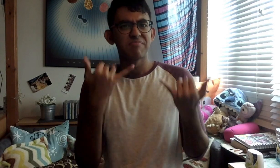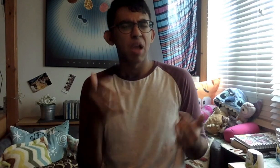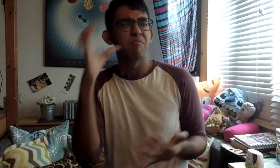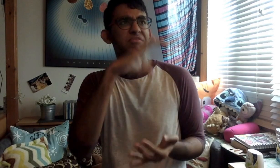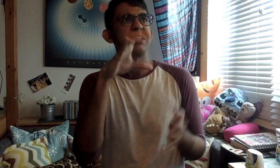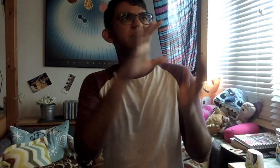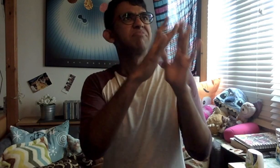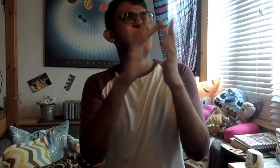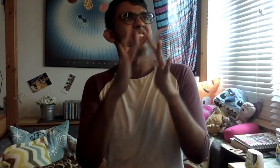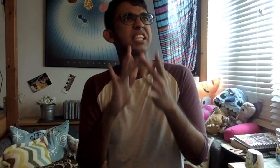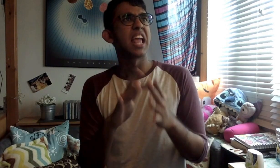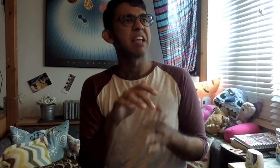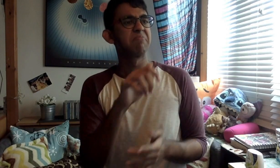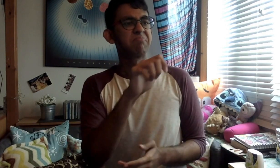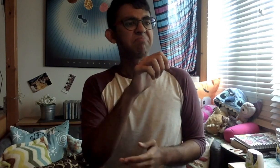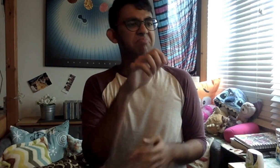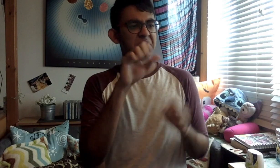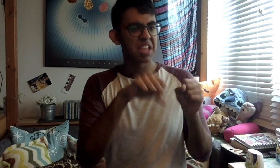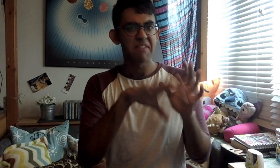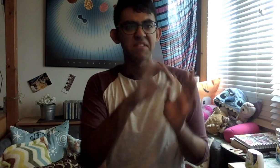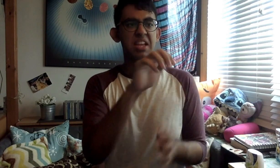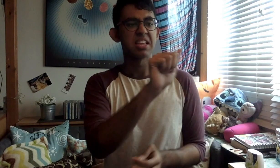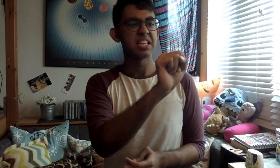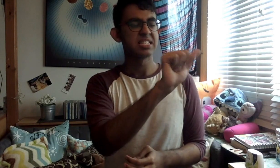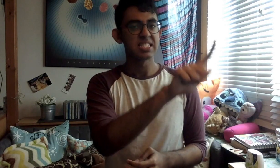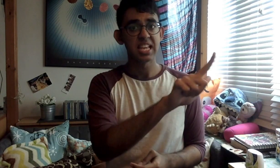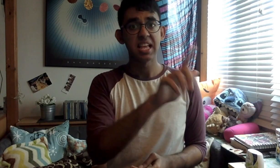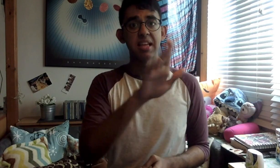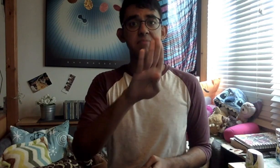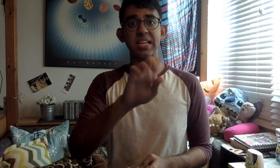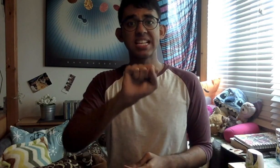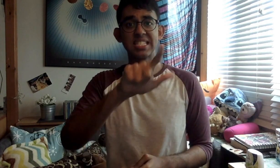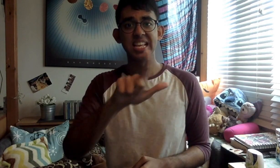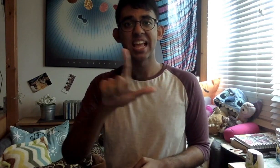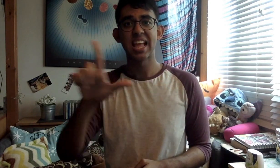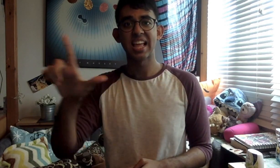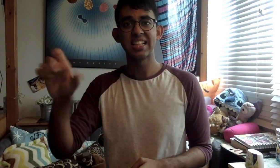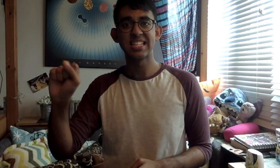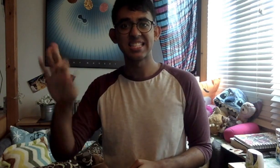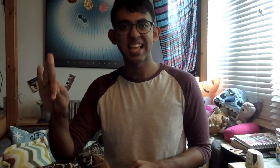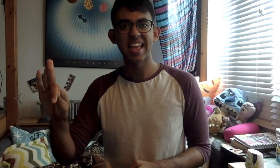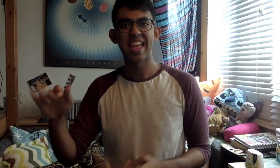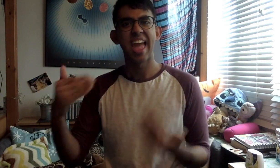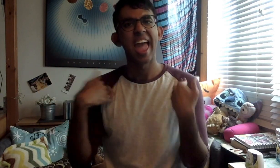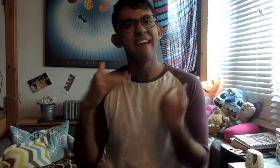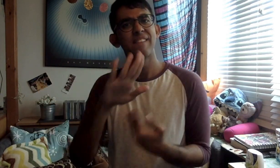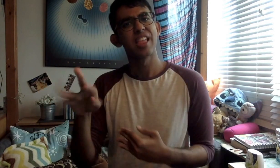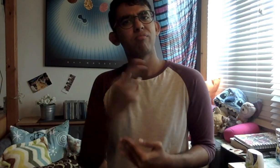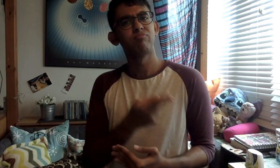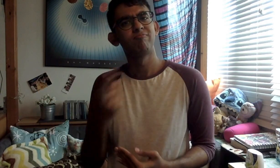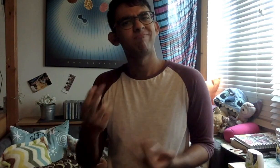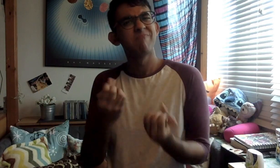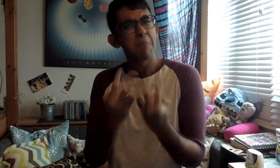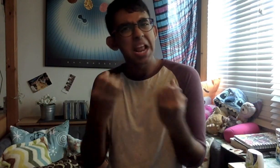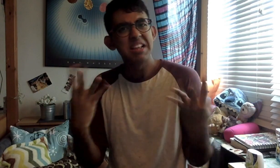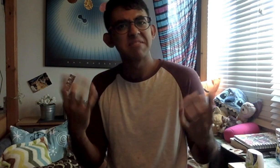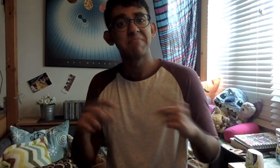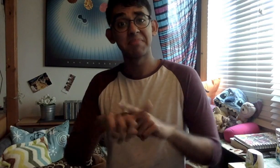Right now, if you were to search the internet you'll find many resources for languages like ASL, BSL or LSF,